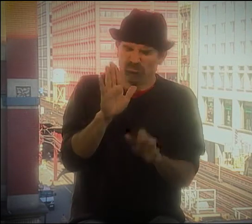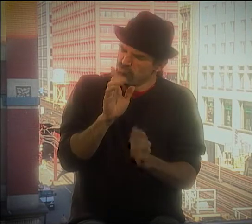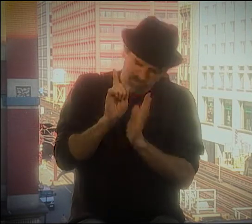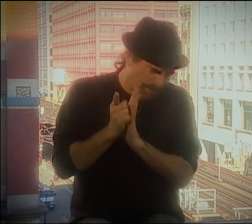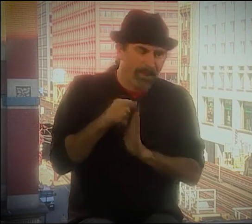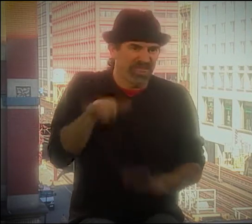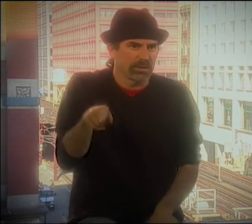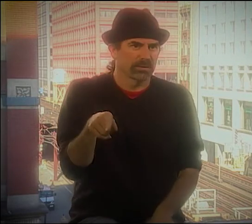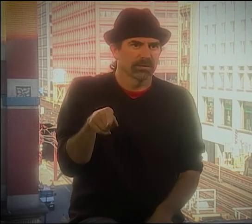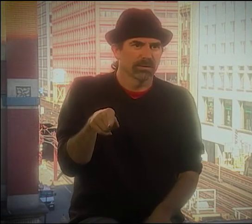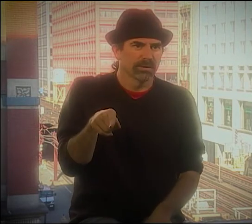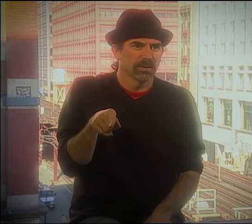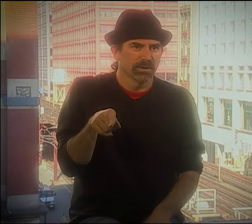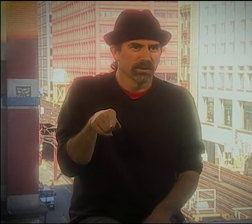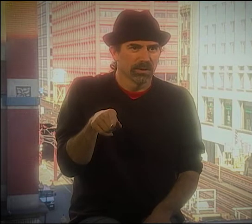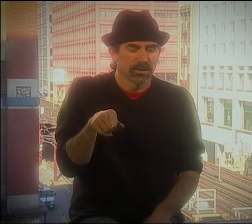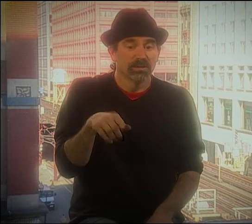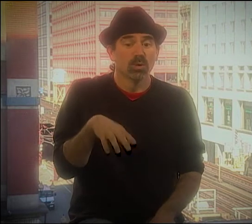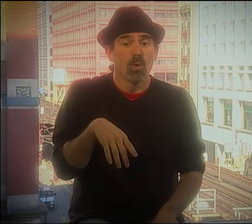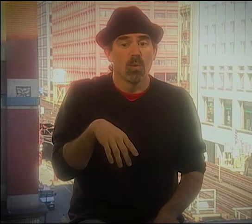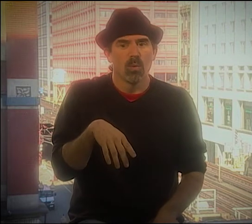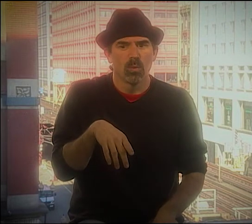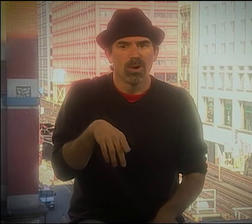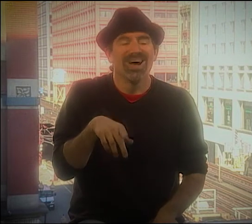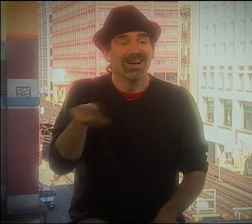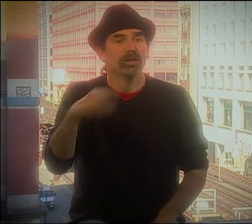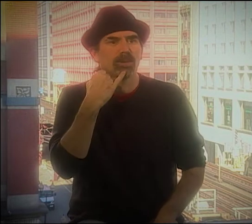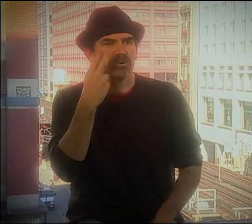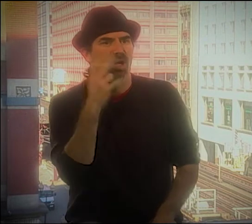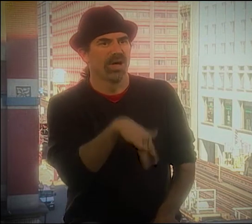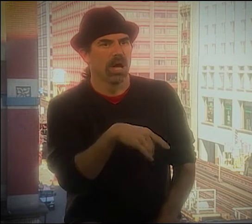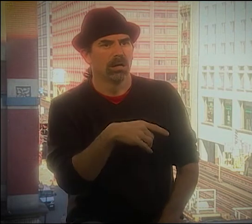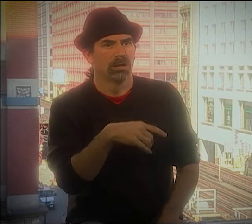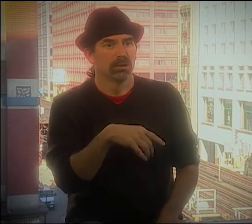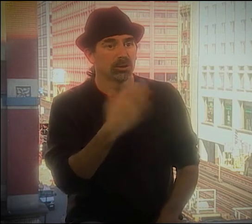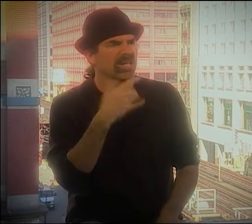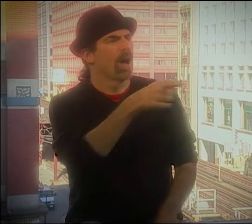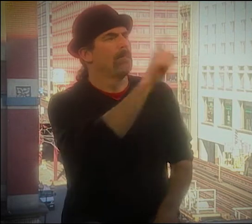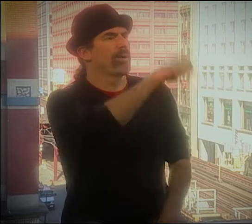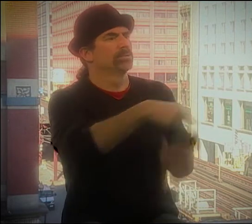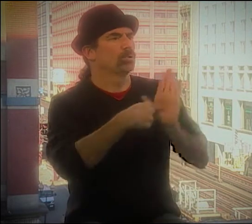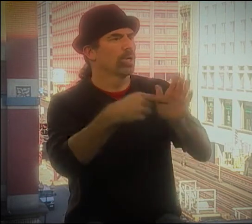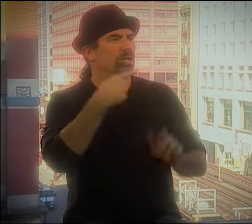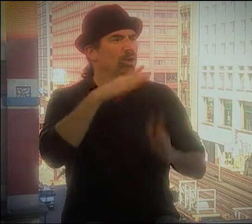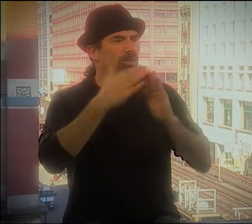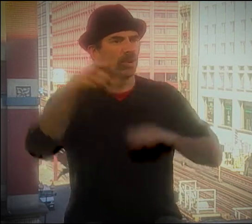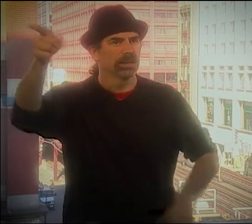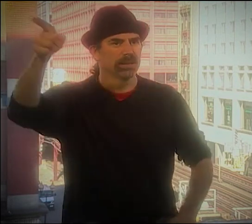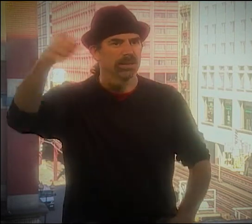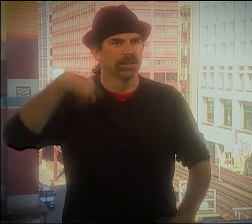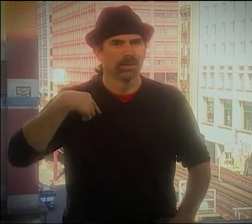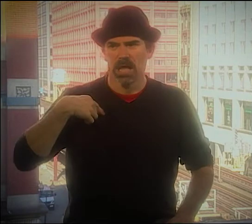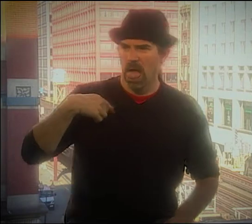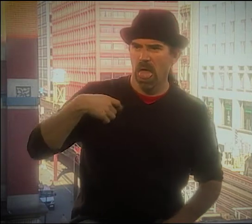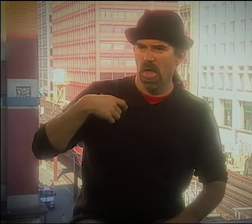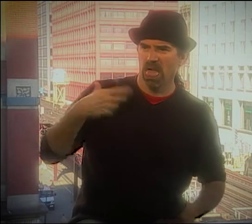THIS WAS RIGHT AFTER THE GINSBERG WORKSHOP... AND JIM SAW THAT. HE SAID, "YOU GOTTA SHOW THAT TO